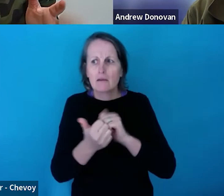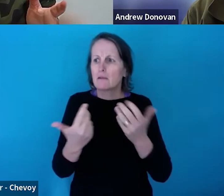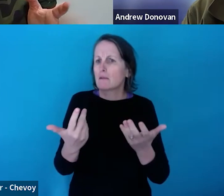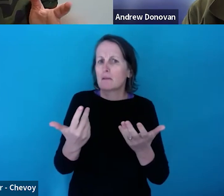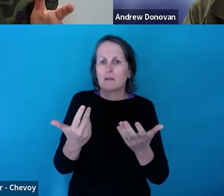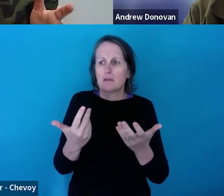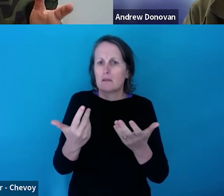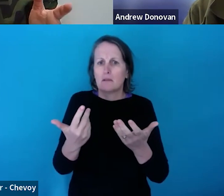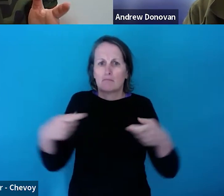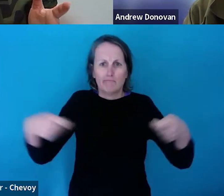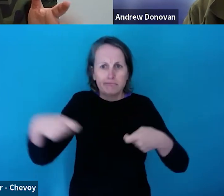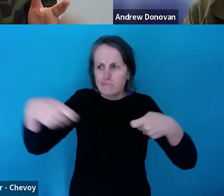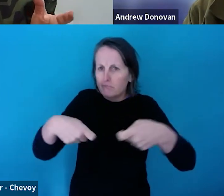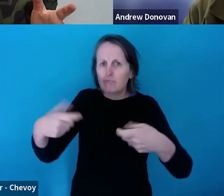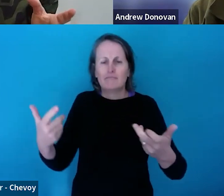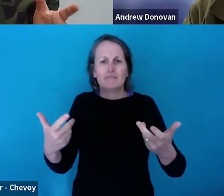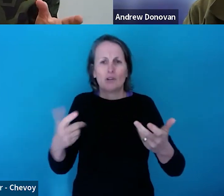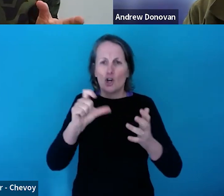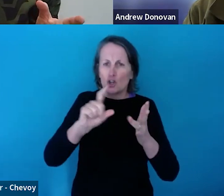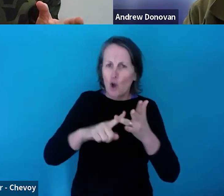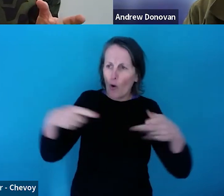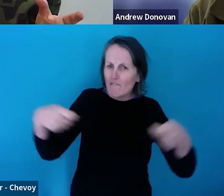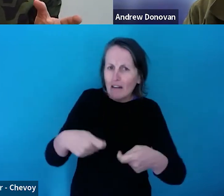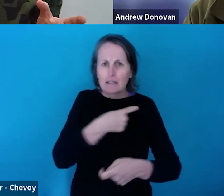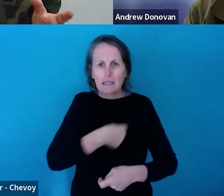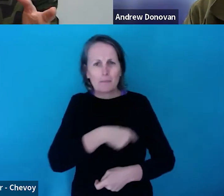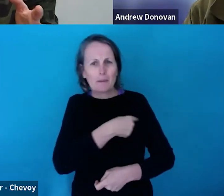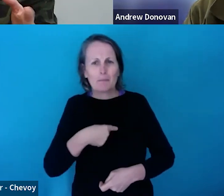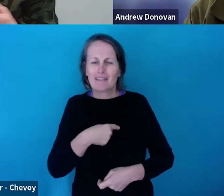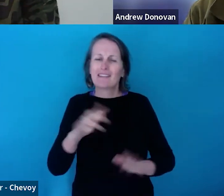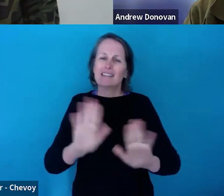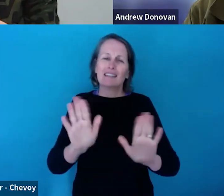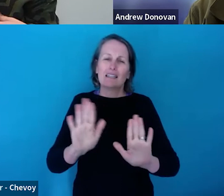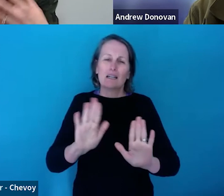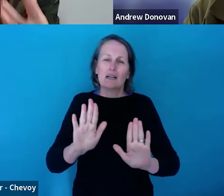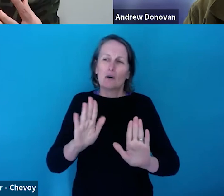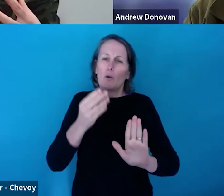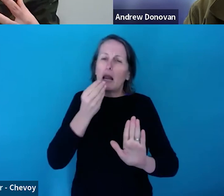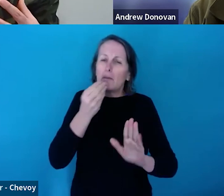confirmed kind of co-funding commitmentsar -- commits articulated in the budget. It's only to have